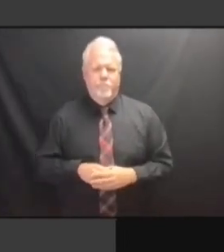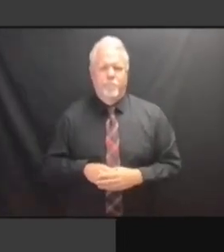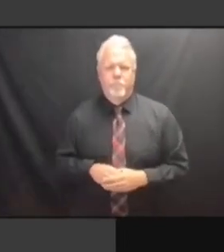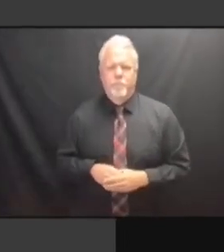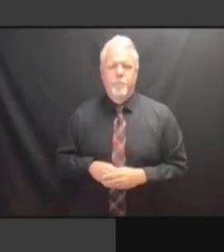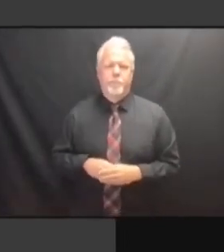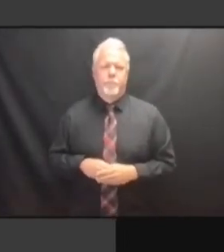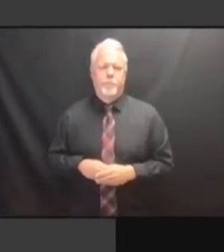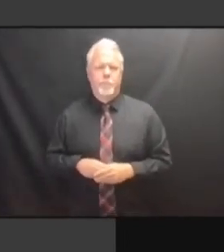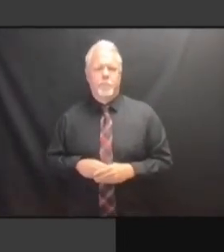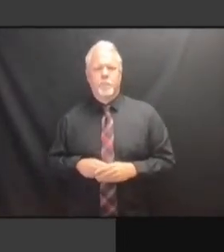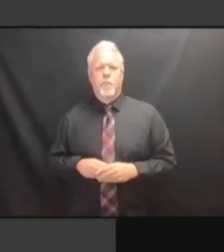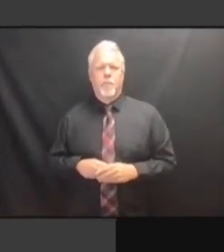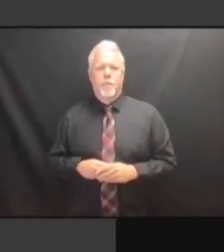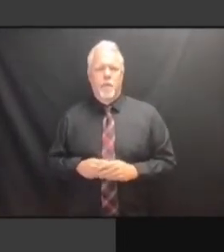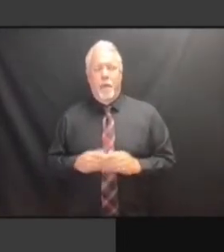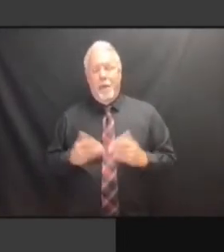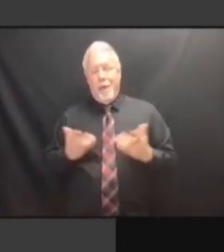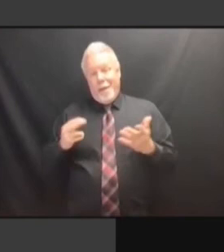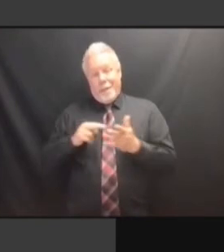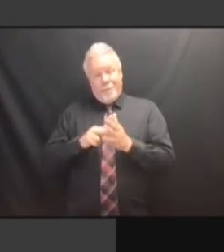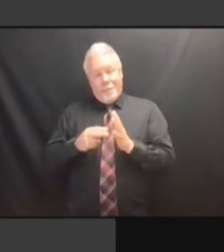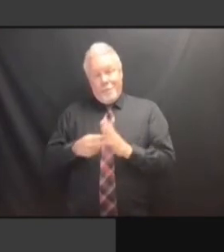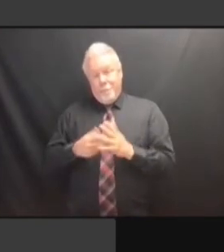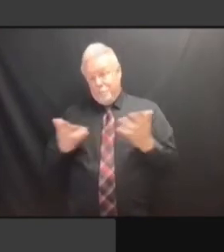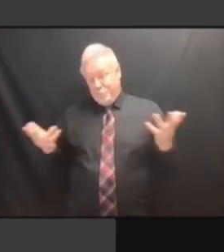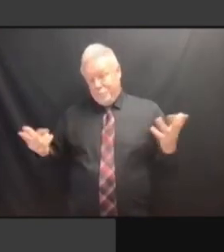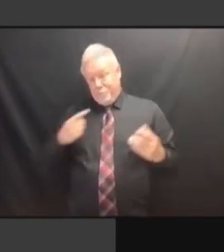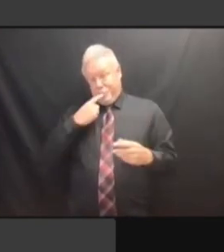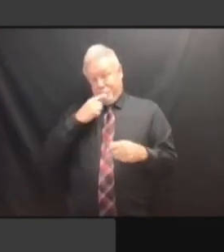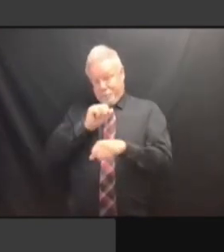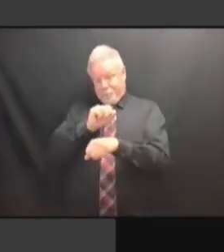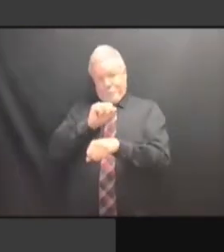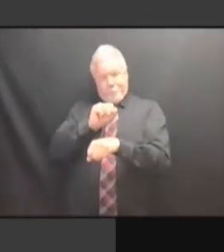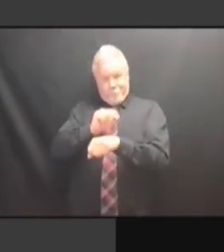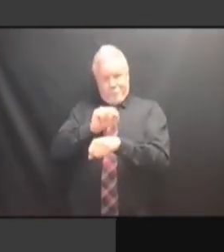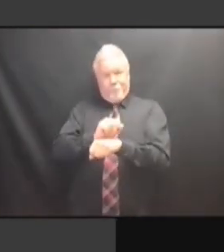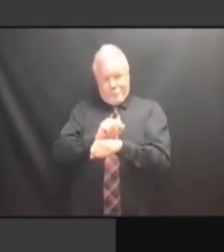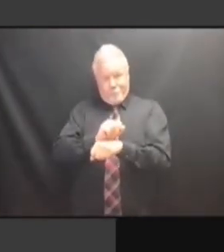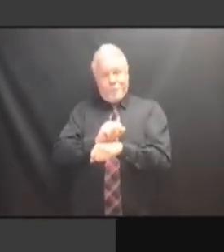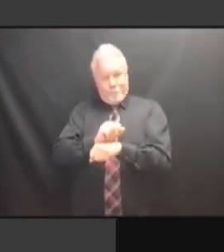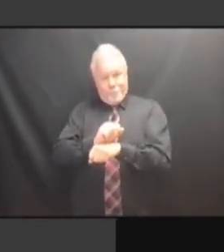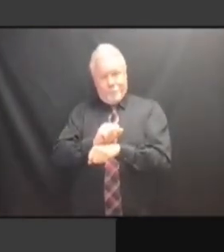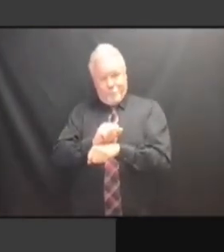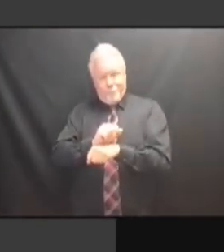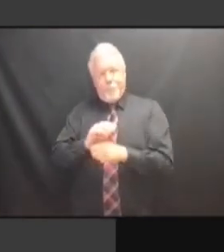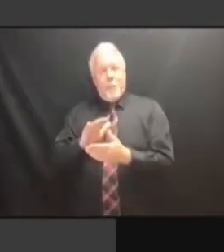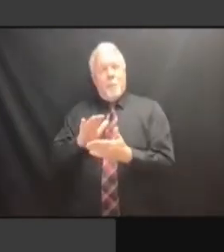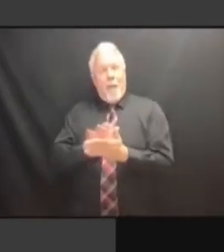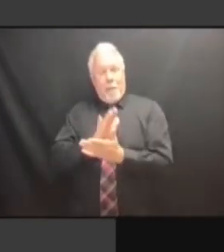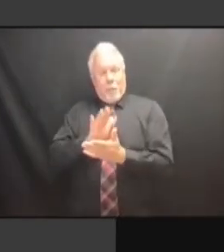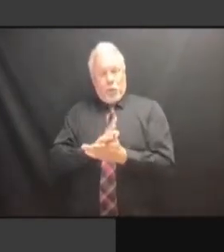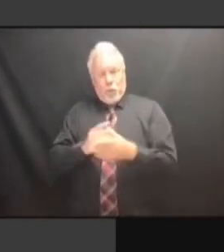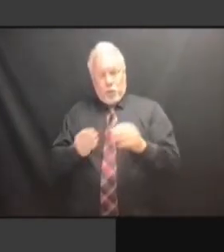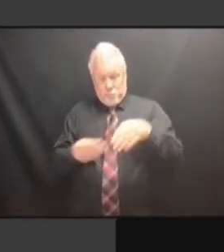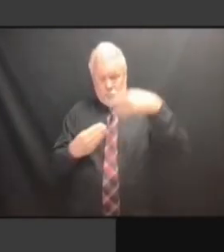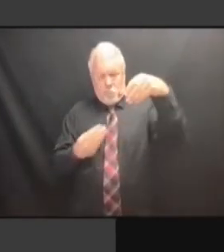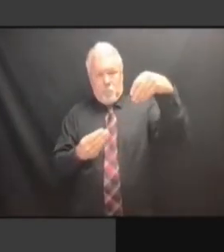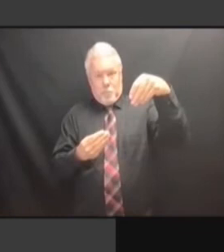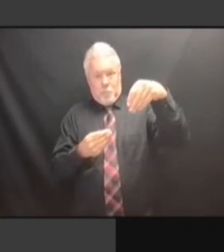THE BALLOTS AND THOSE EDs AND RESCAN THEM. RESCAN THEM. RESCAN THEM. AND RESCAN THEM. AND SEE RESCAN THEM. AND SEE IF RESCAN THEM. AND SEE IF THEY RESCAN THEM. AND SEE IF THEY STILL RESCAN THEM. AND SEE IF THEY STILL MATCH. AND SEE IF THEY STILL MATCH. AND SEE IF THEY STILL MATCH. THE AND SEE IF THEY STILL MATCH. THE REPORT AND SEE IF THEY STILL MATCH. THE REPORT DOESN'T AND SEE IF THEY STILL MATCH. THE REPORT DOESN'T EVEN AND SEE IF THEY STILL MATCH. THE REPORT DOESN'T EVEN REVIEW